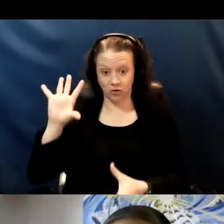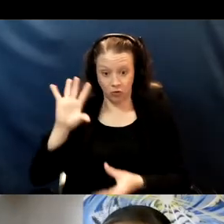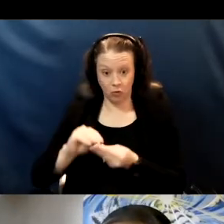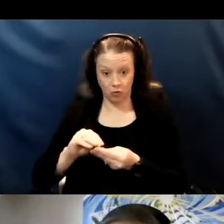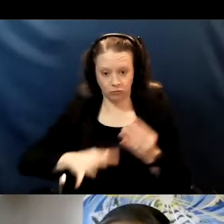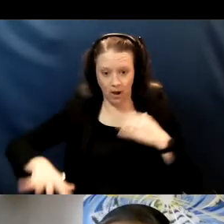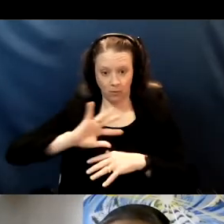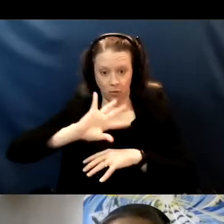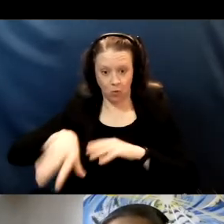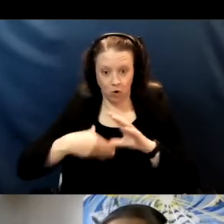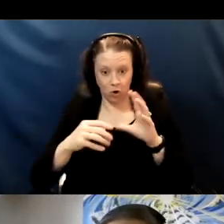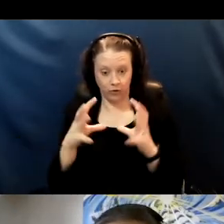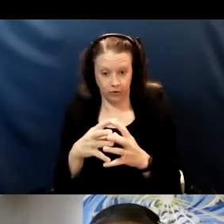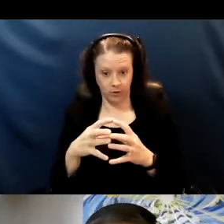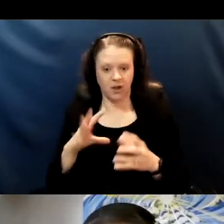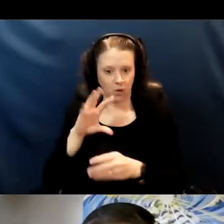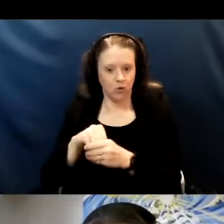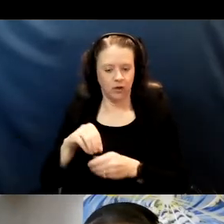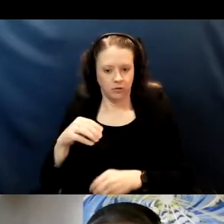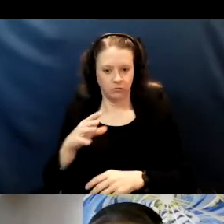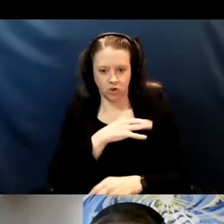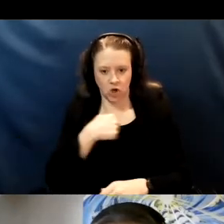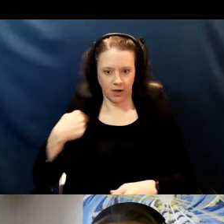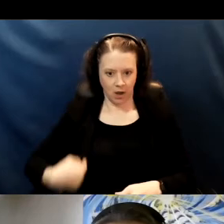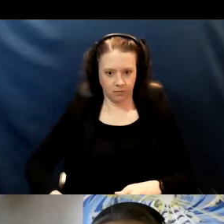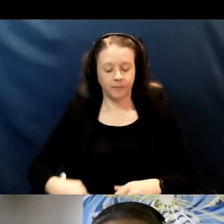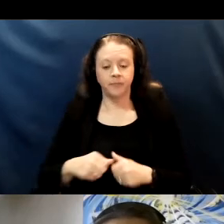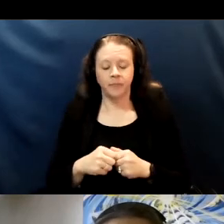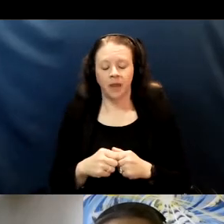Three are currently available in the United States.